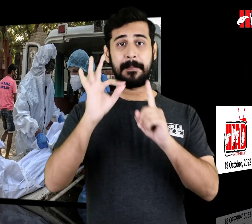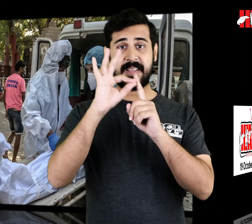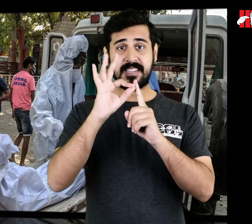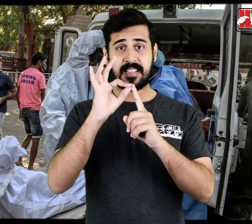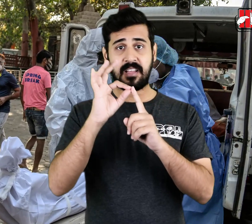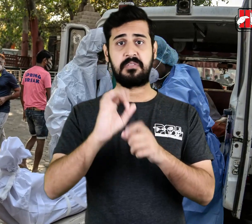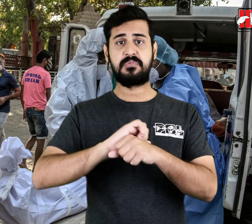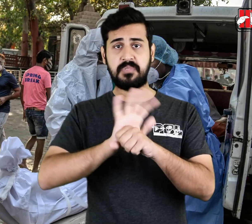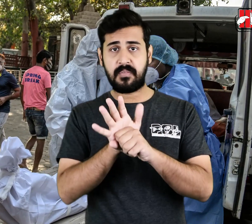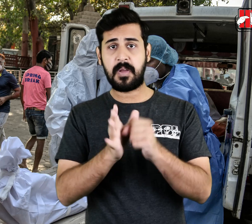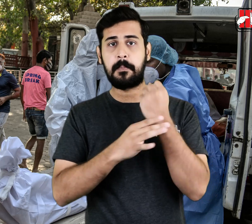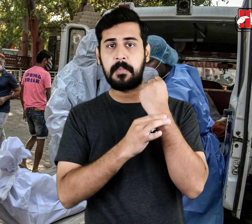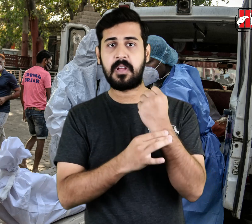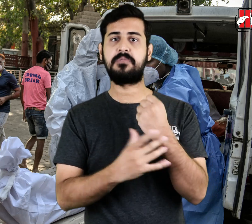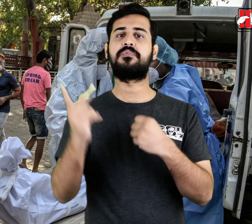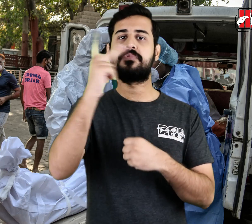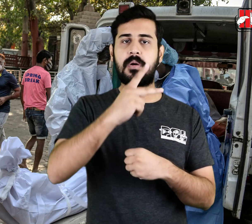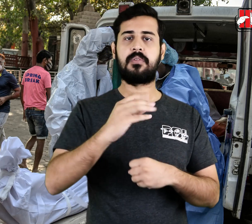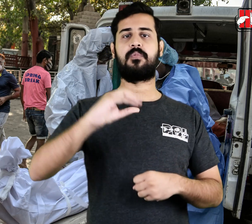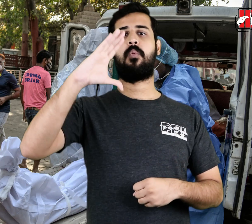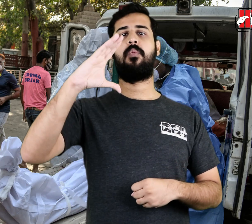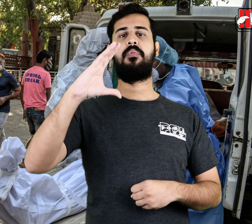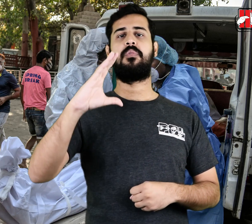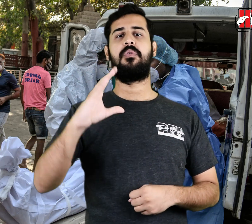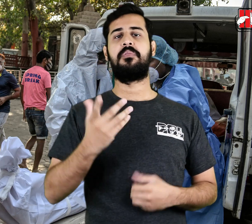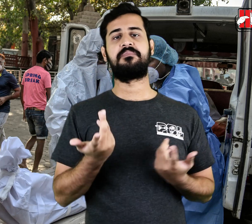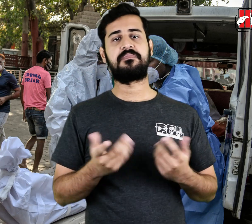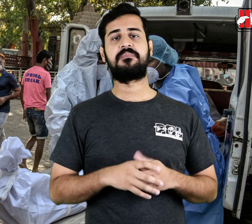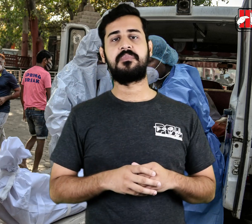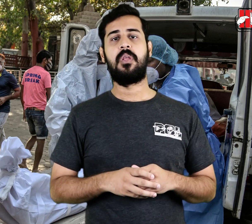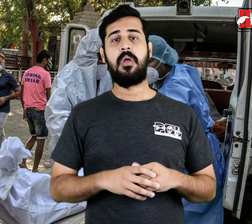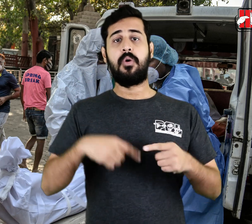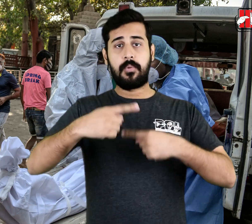In Pakistan, Corona cases started increasing again.